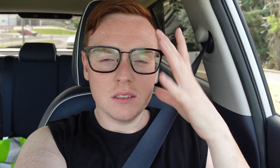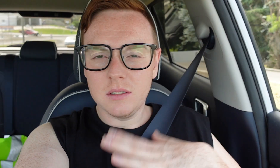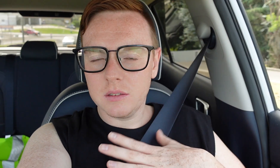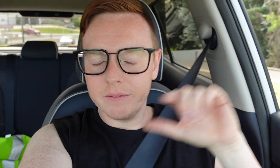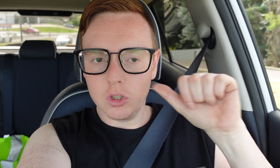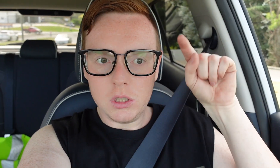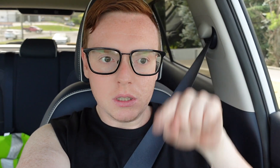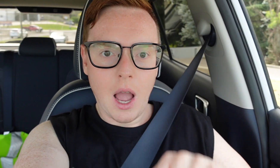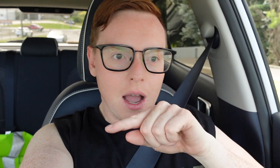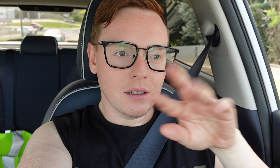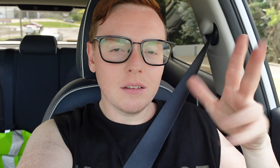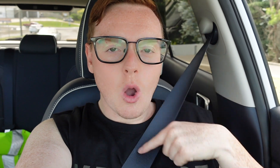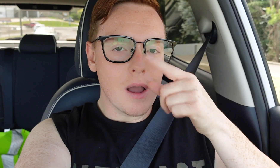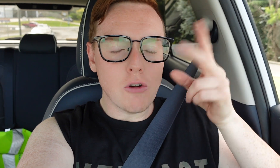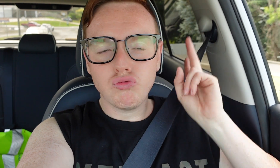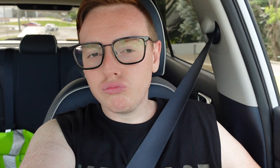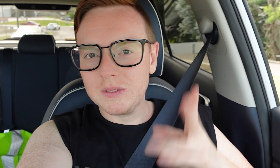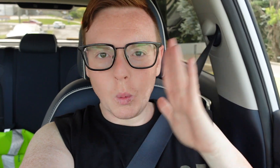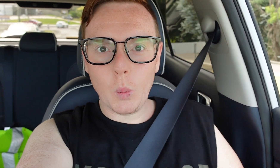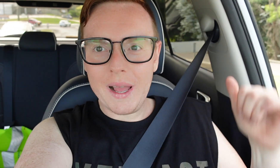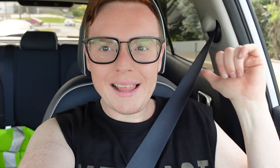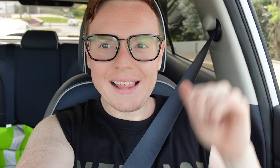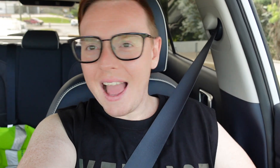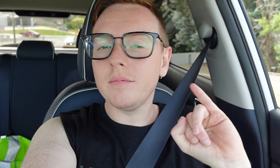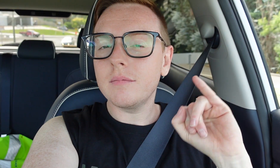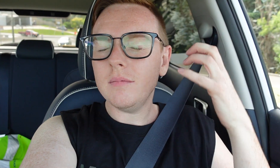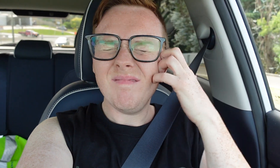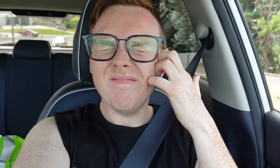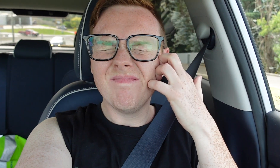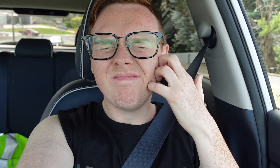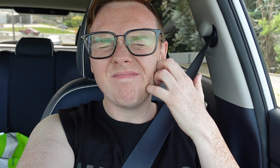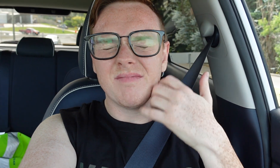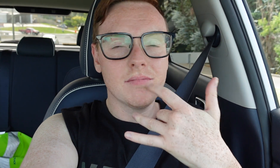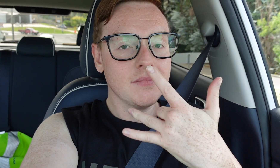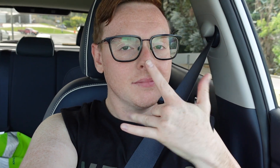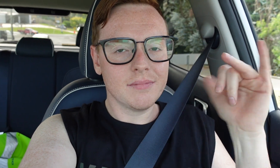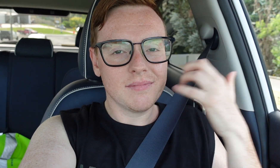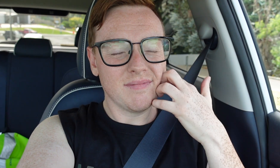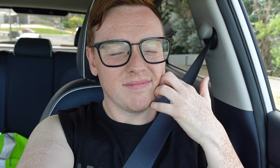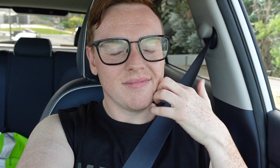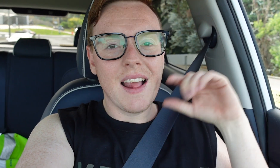So I can have a resting weekend. I am sweating. It's bad!